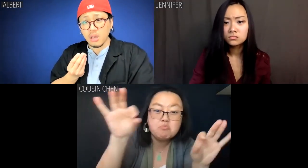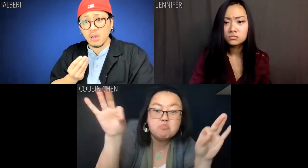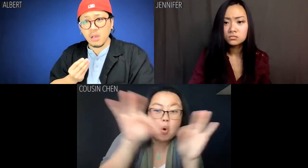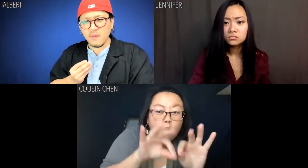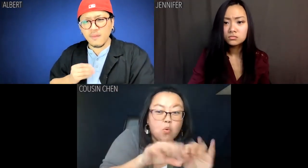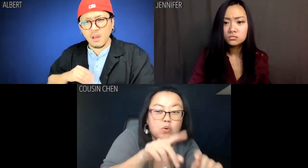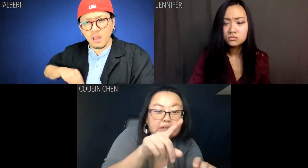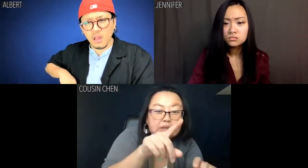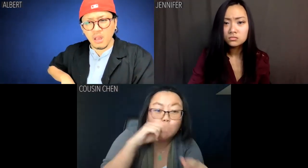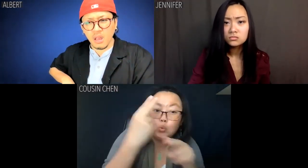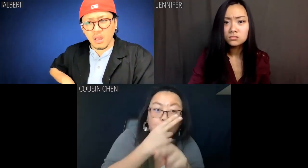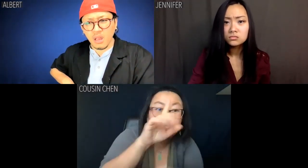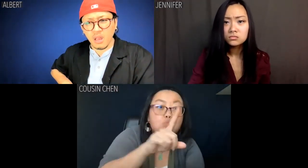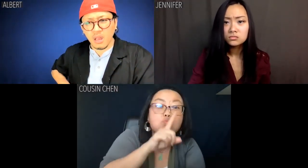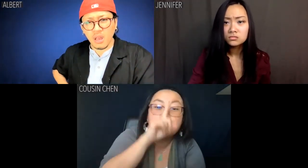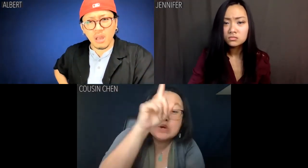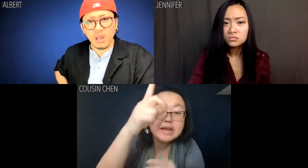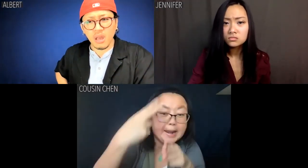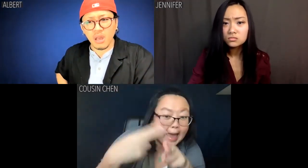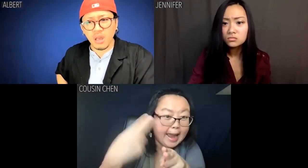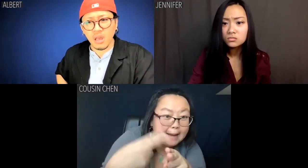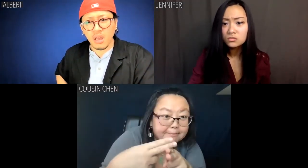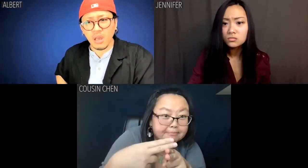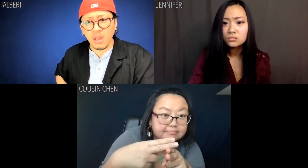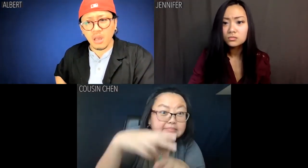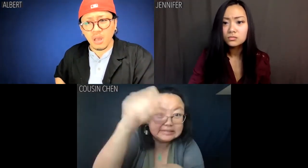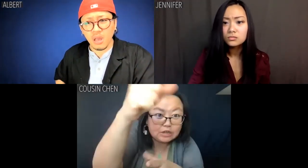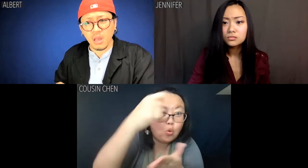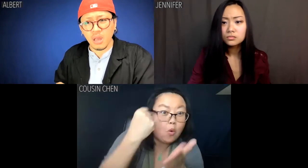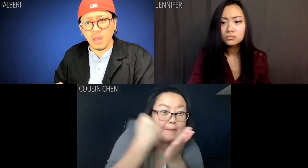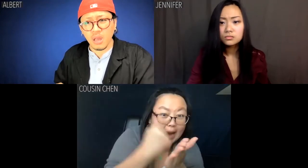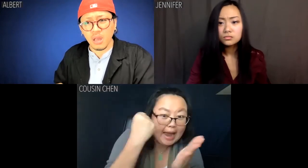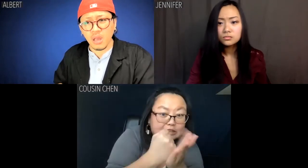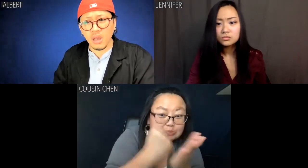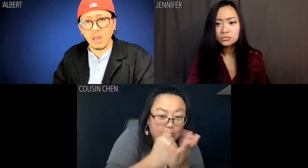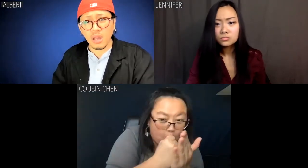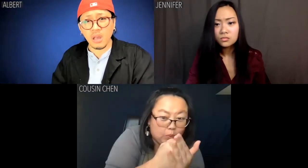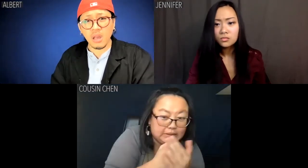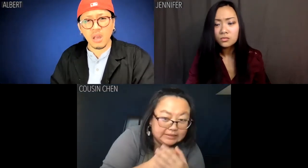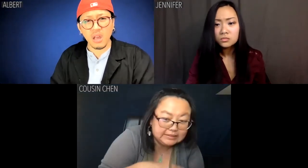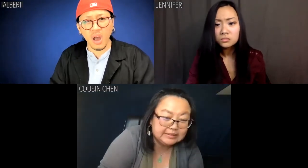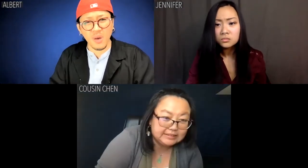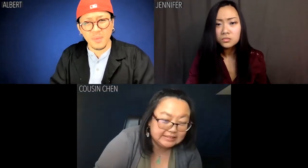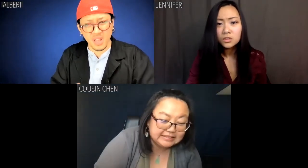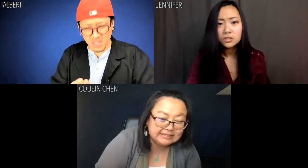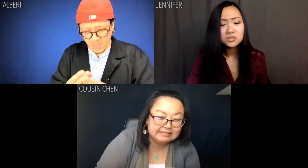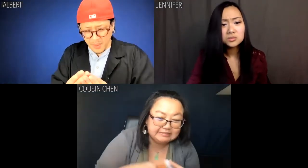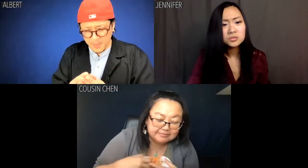You can't use your real names anymore. Take the passports...